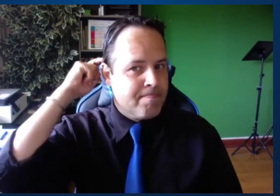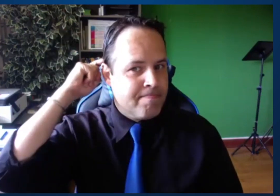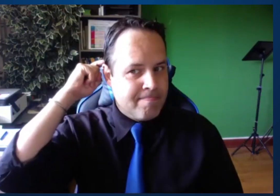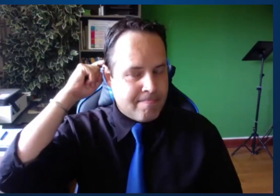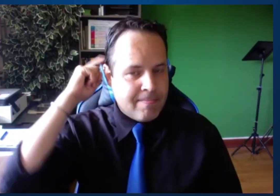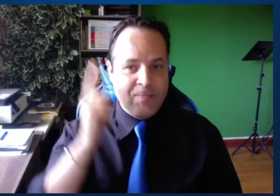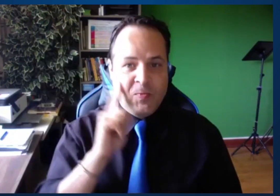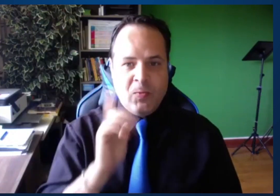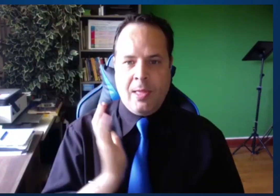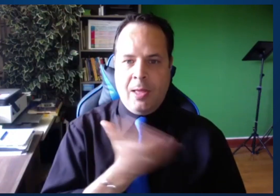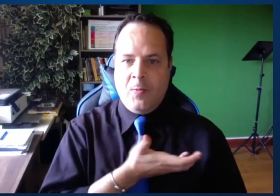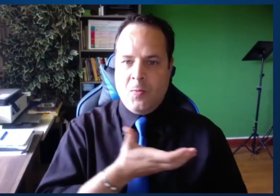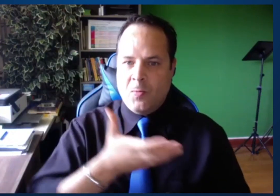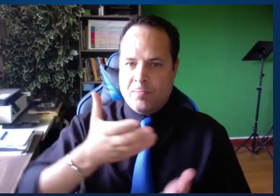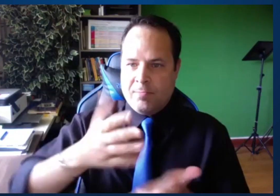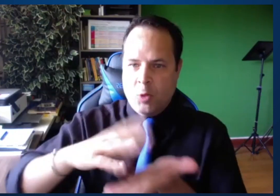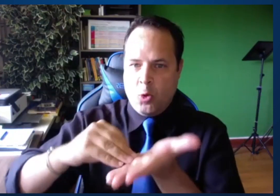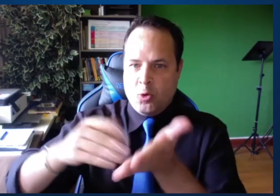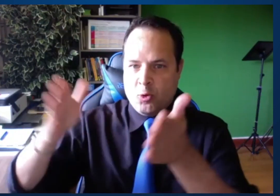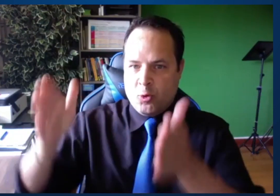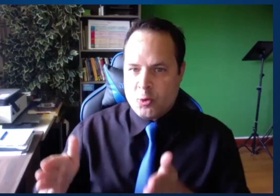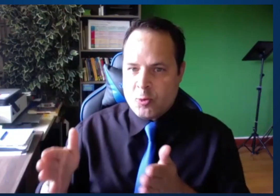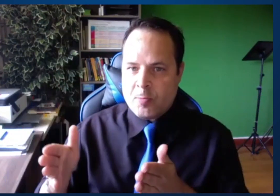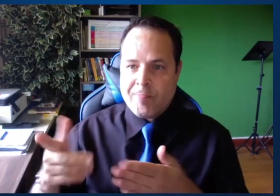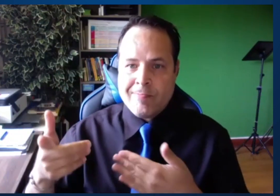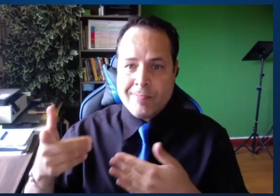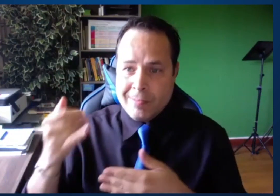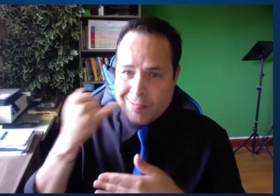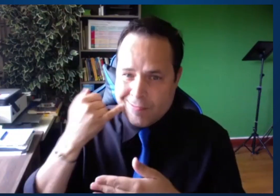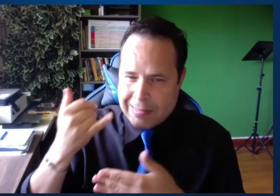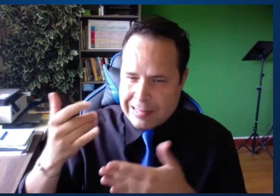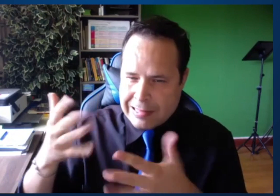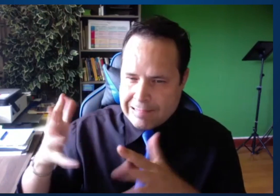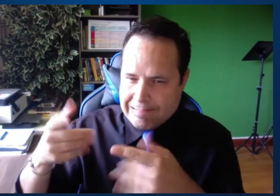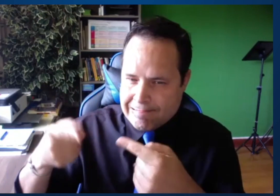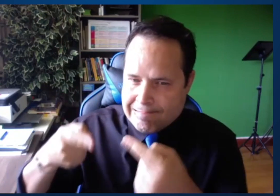Thank you, Gary, for your comment question.